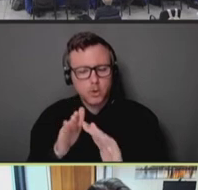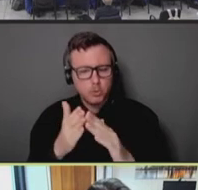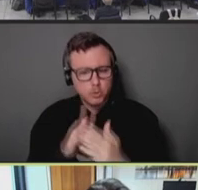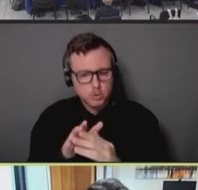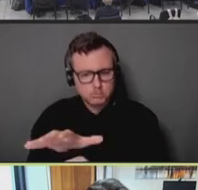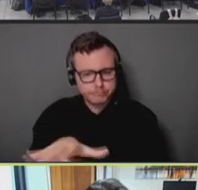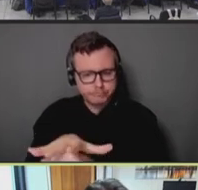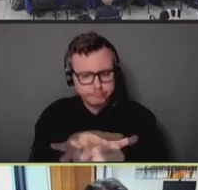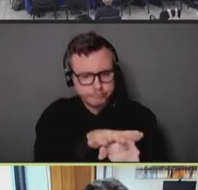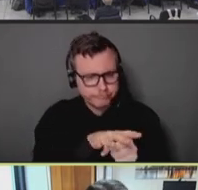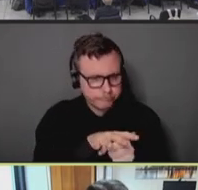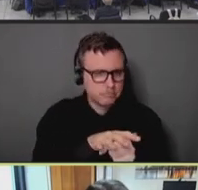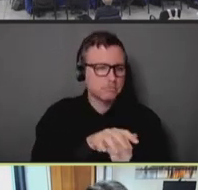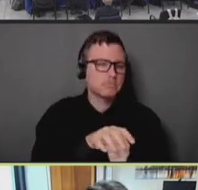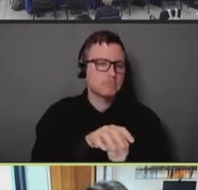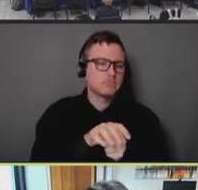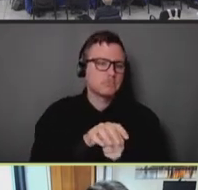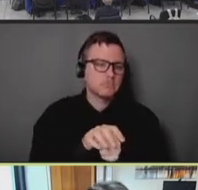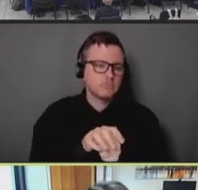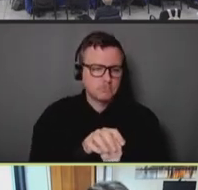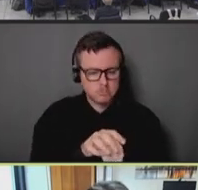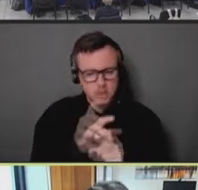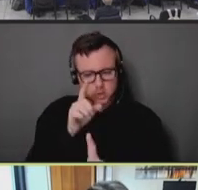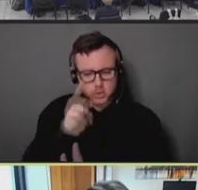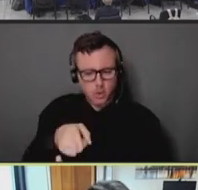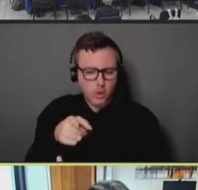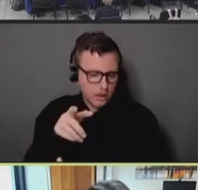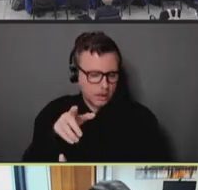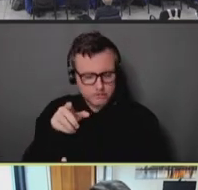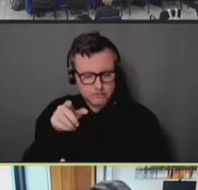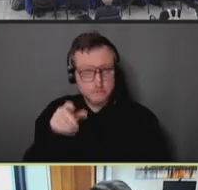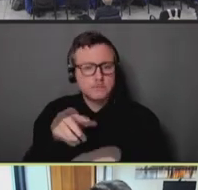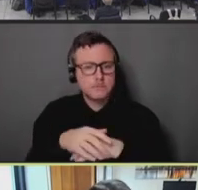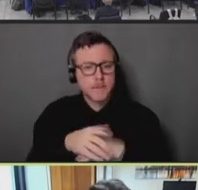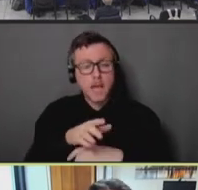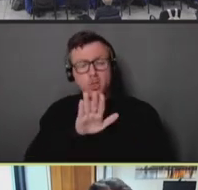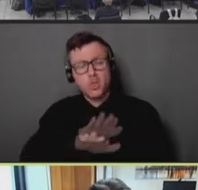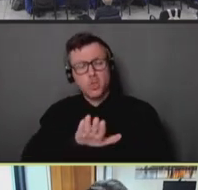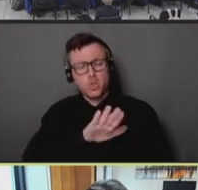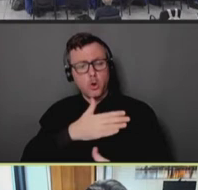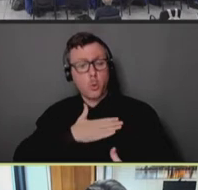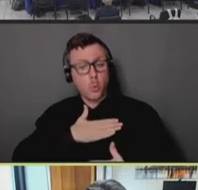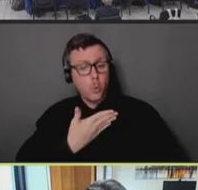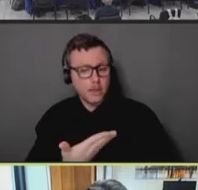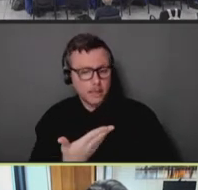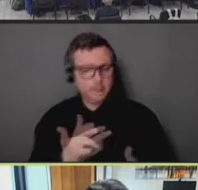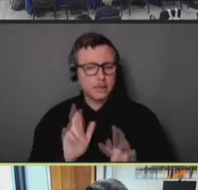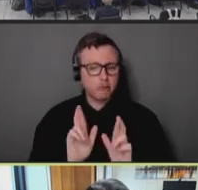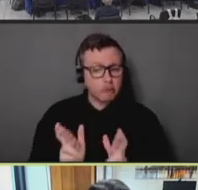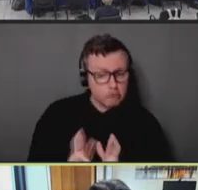people's willingness to get vaccinated, and their readiness to get vaccinated, is often